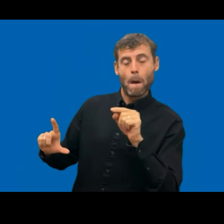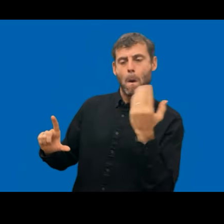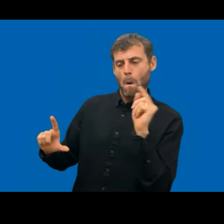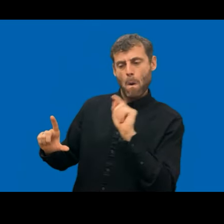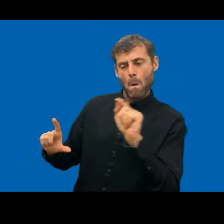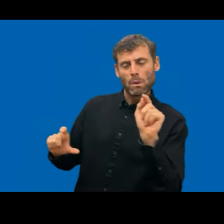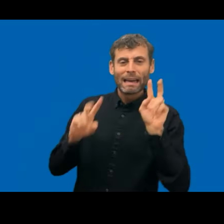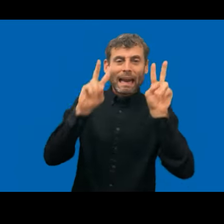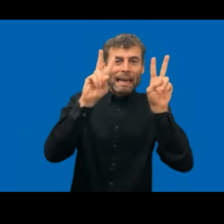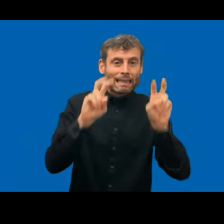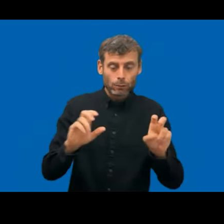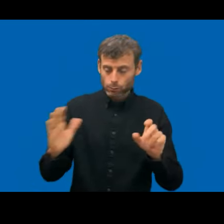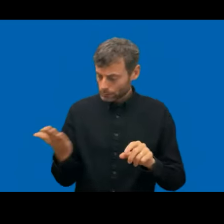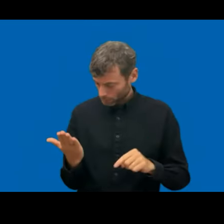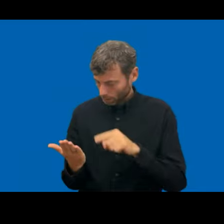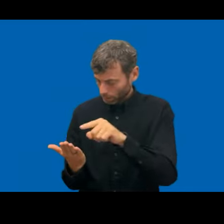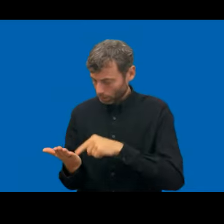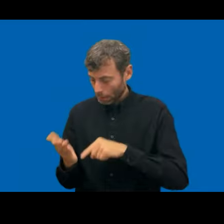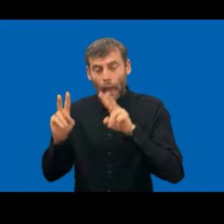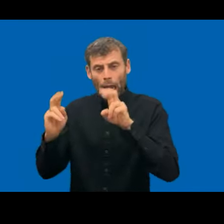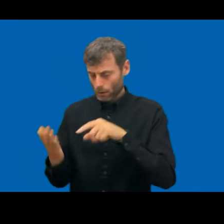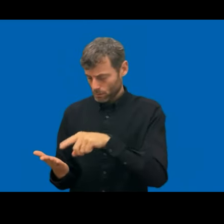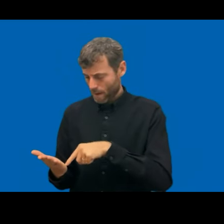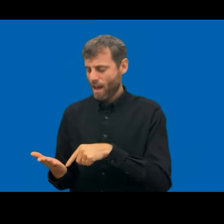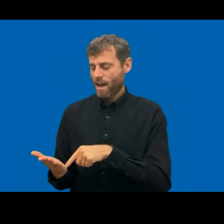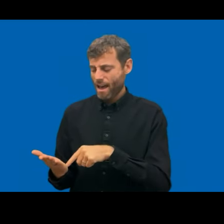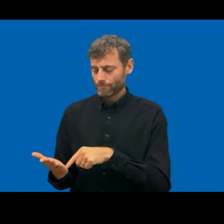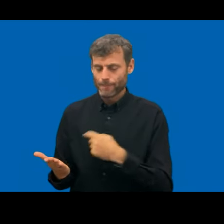website and thereby improve the accessibility of their website or mobile application.